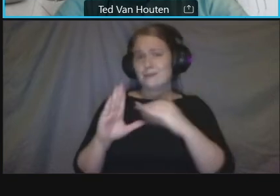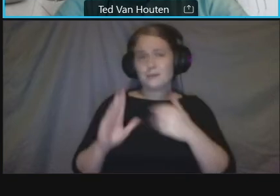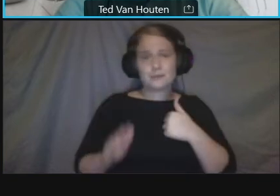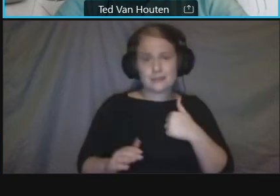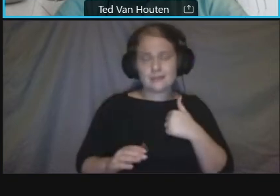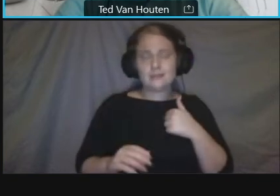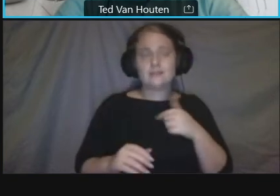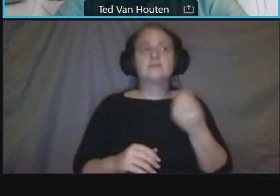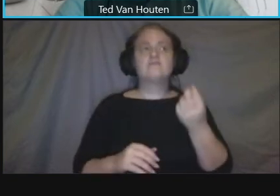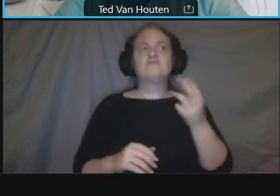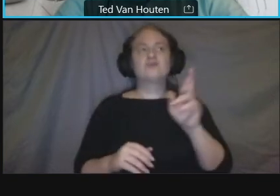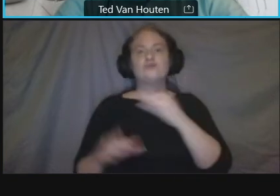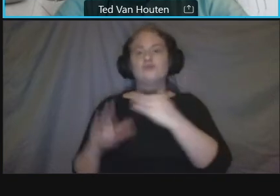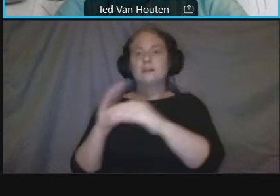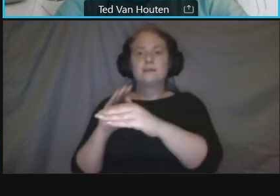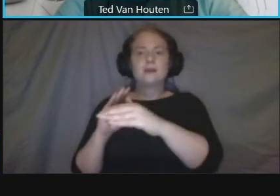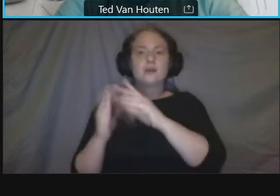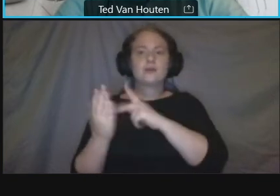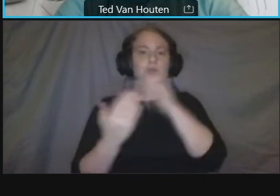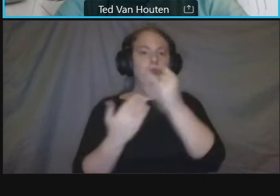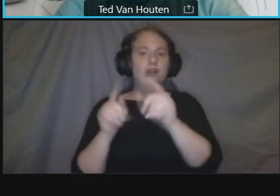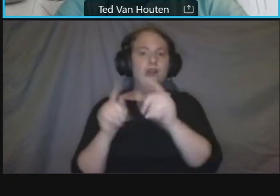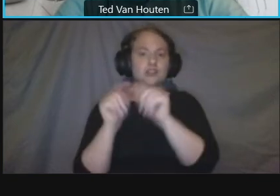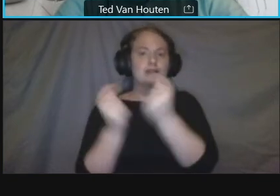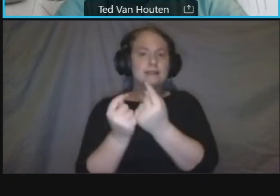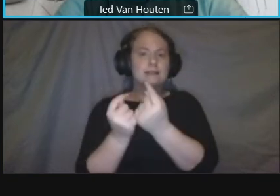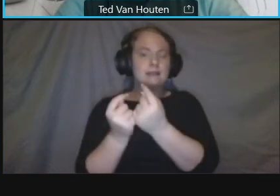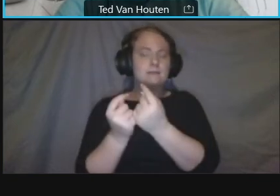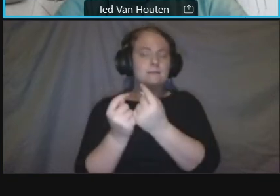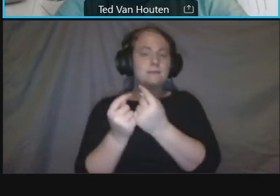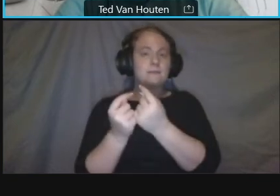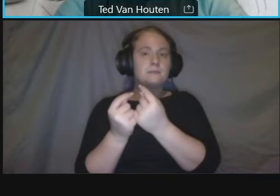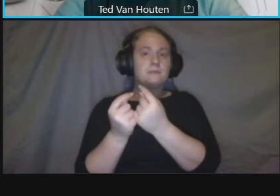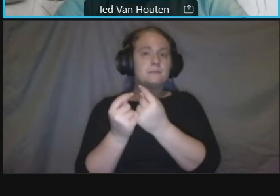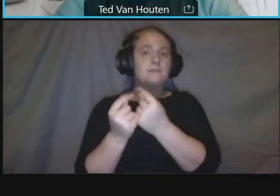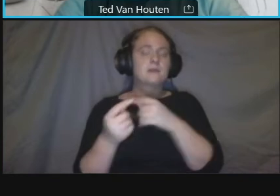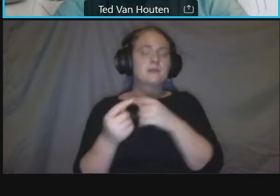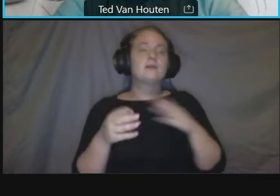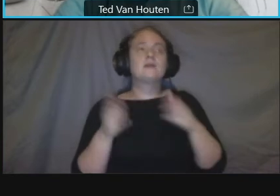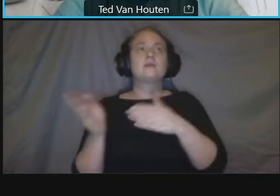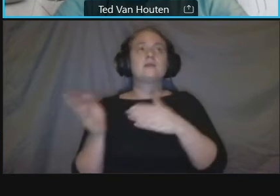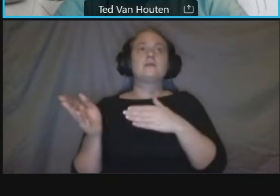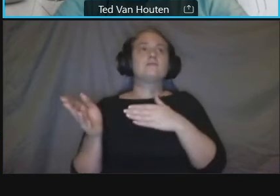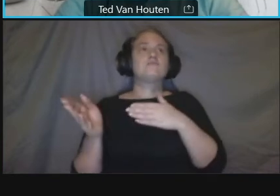project team website as well but now's the time where we want to hear you know both start starting